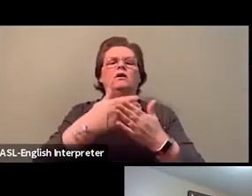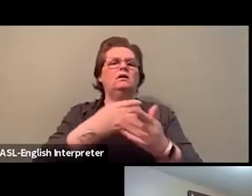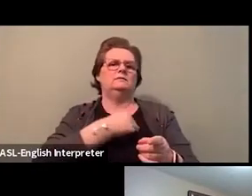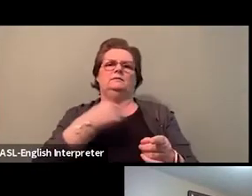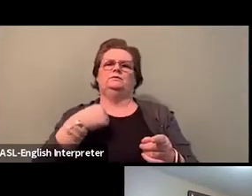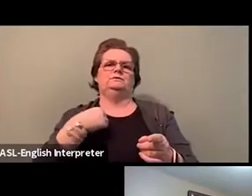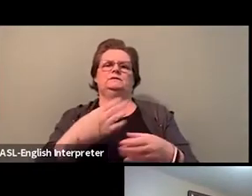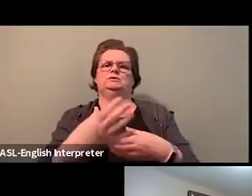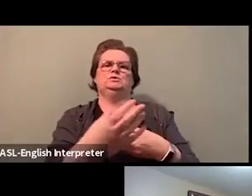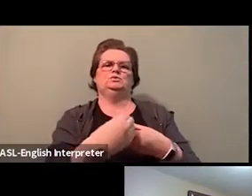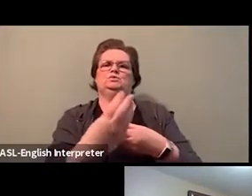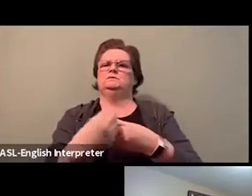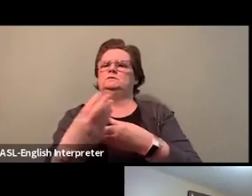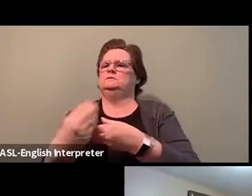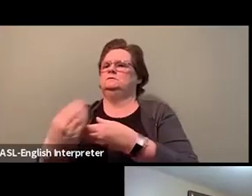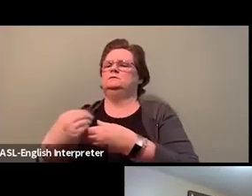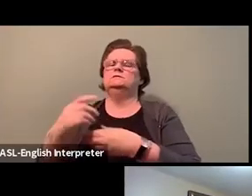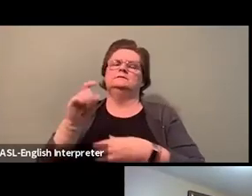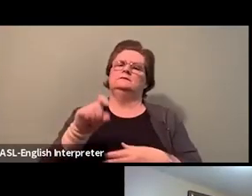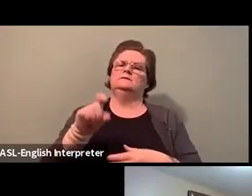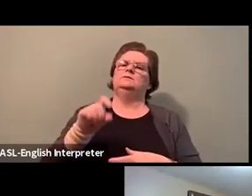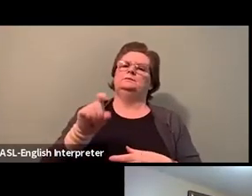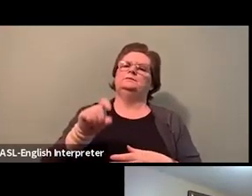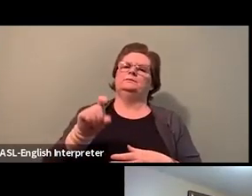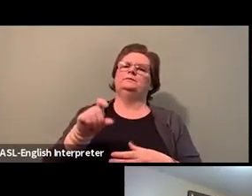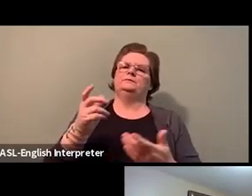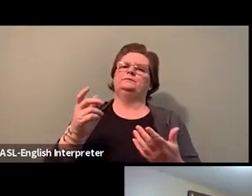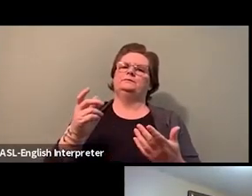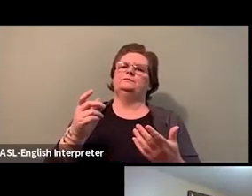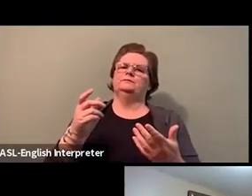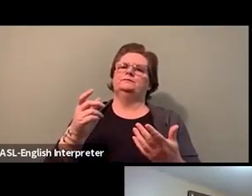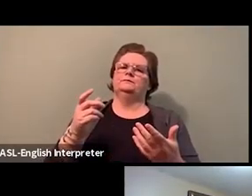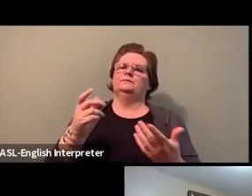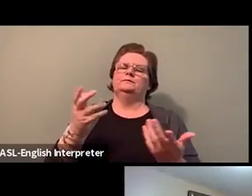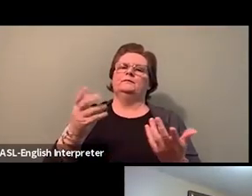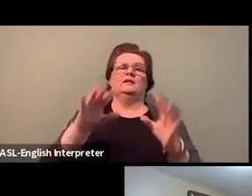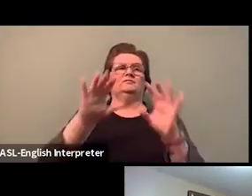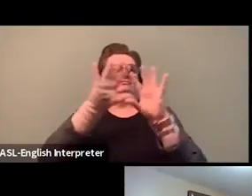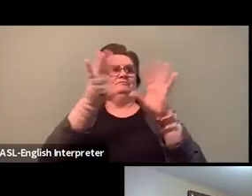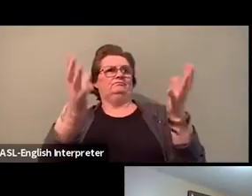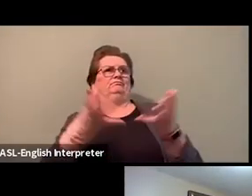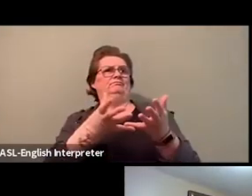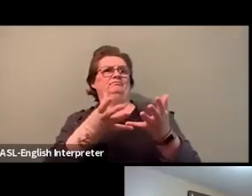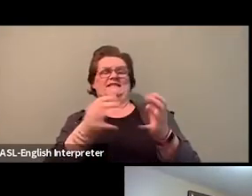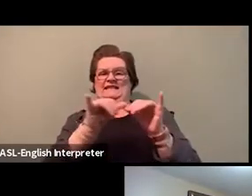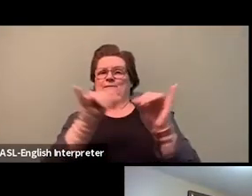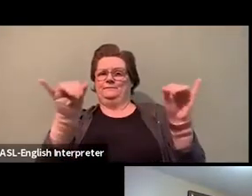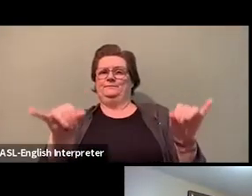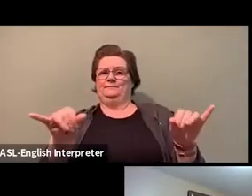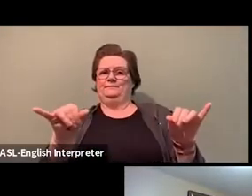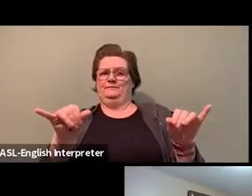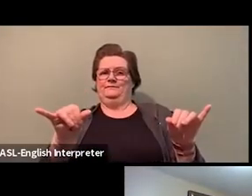I think as we undertake this work, we recognize that systemic racism that we're now dealing within our dialogue, it's not new.